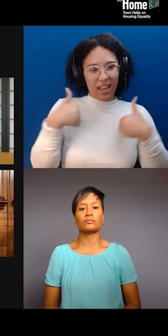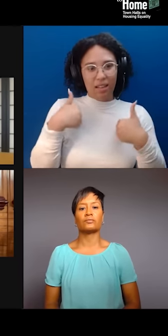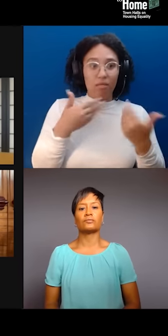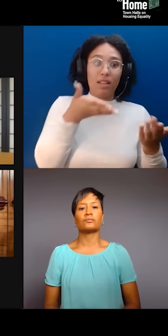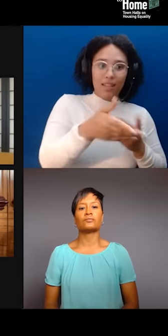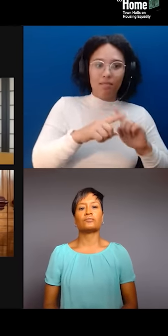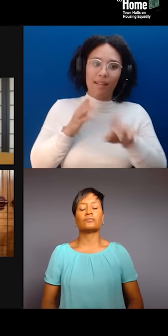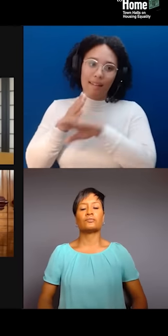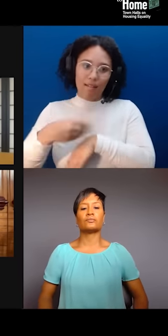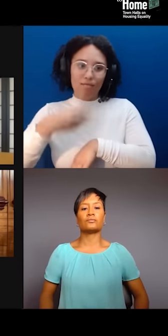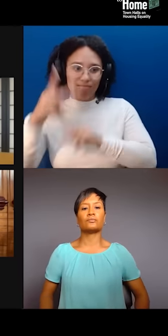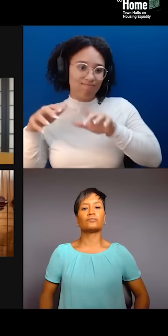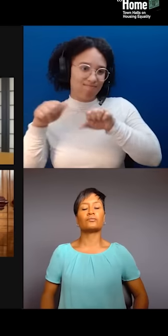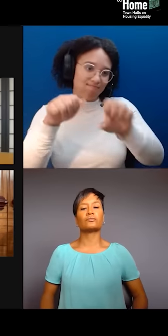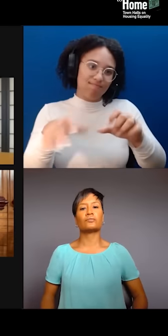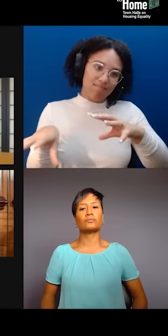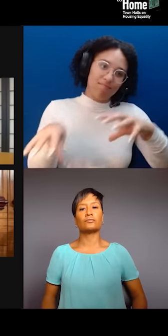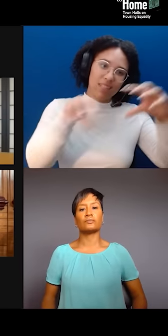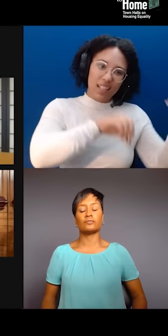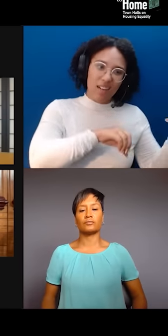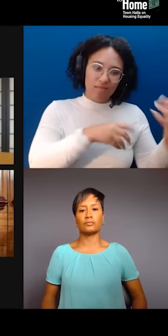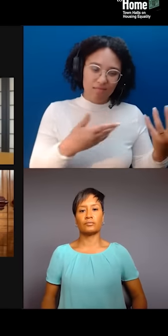let's say like calling it a cultural reinvestment scheme.